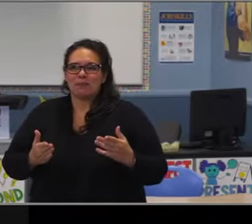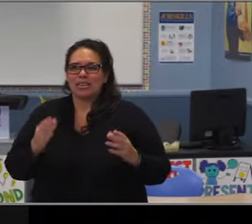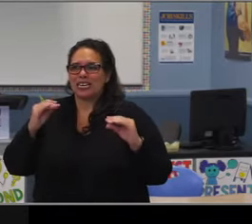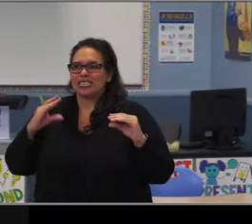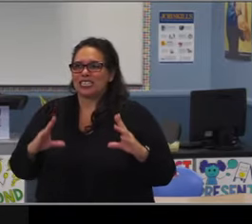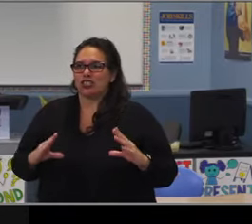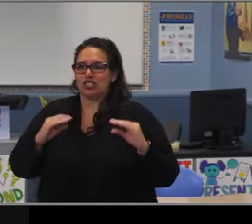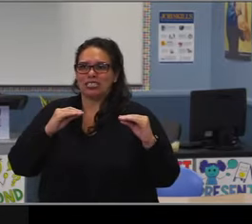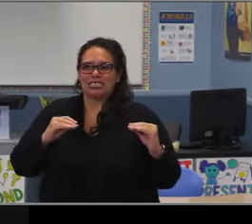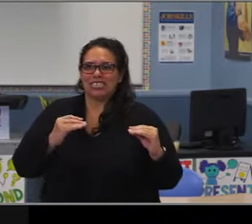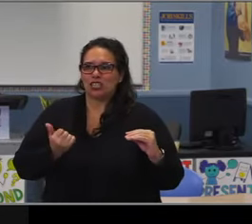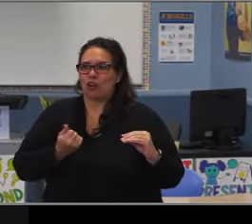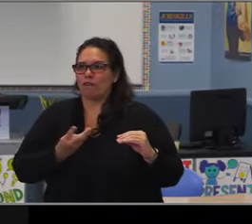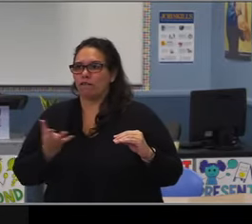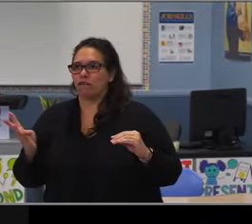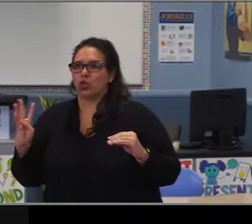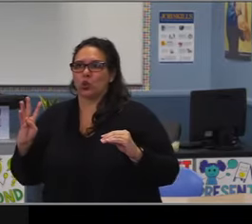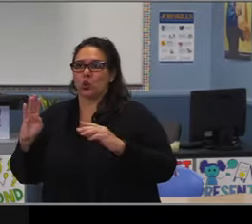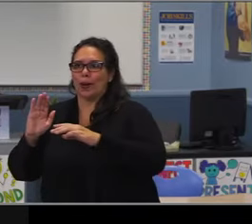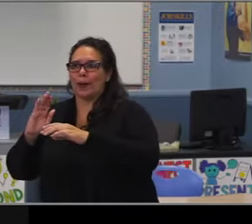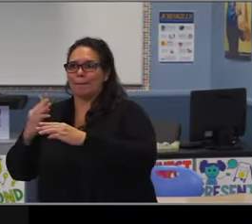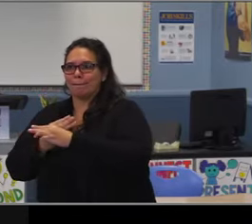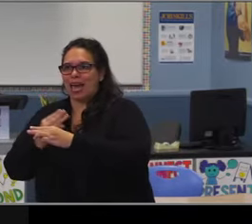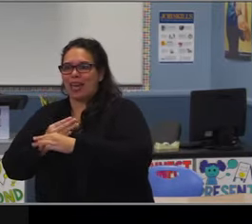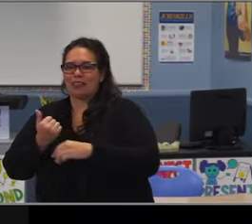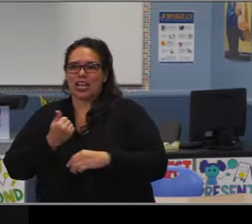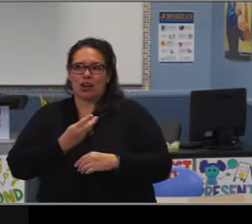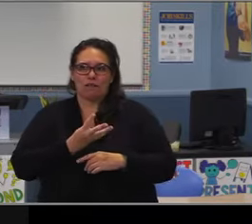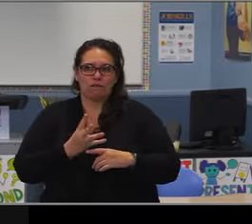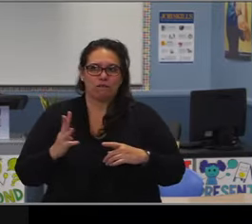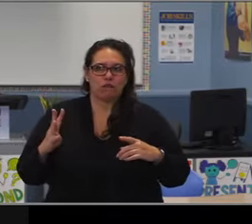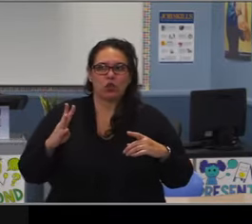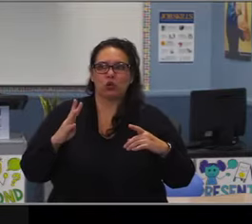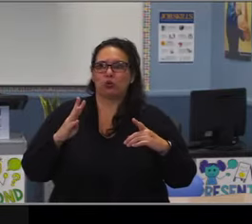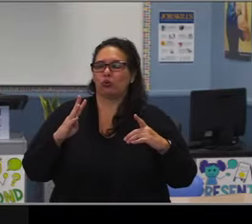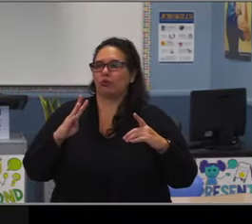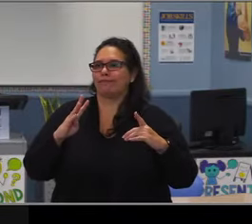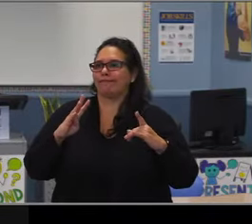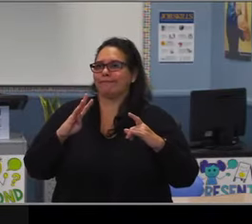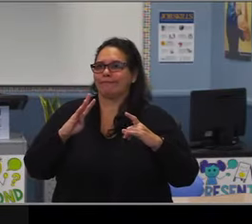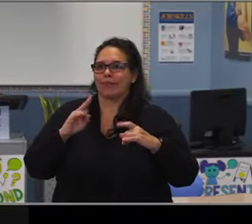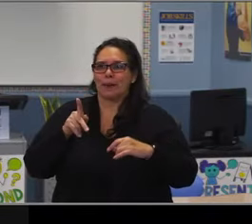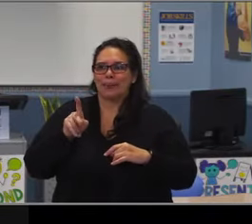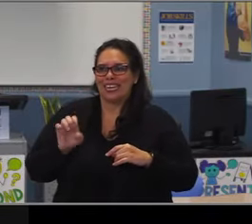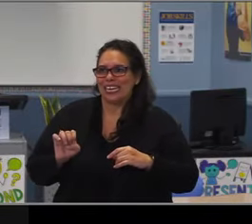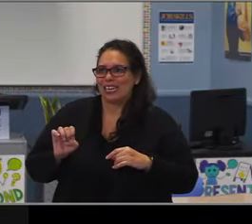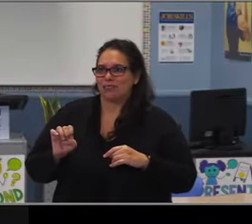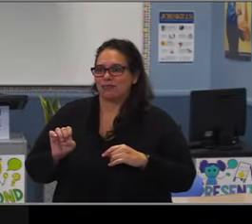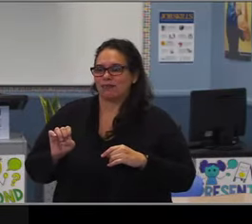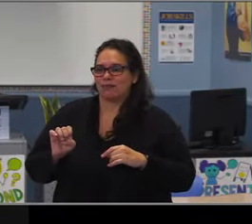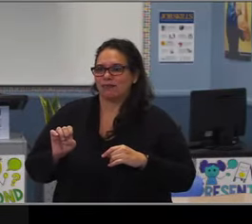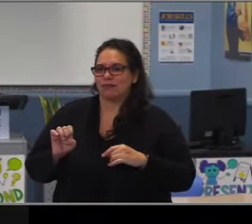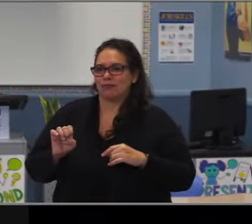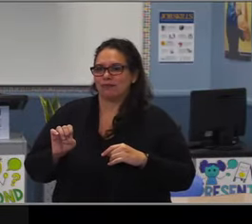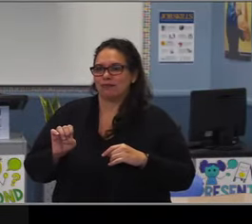really cramps a large number of students into a very small space to be able to provide that program. [Mr Meyer] Thank you, Chris.